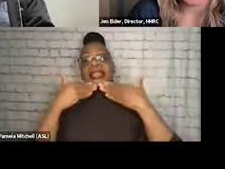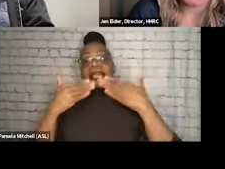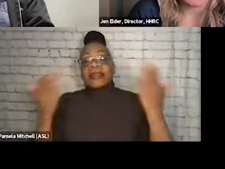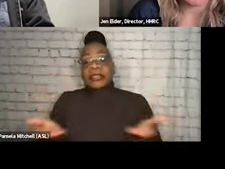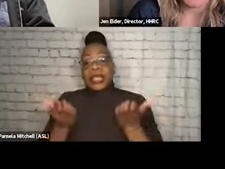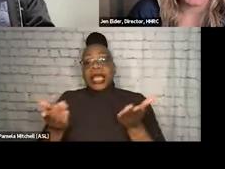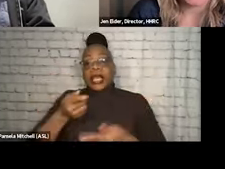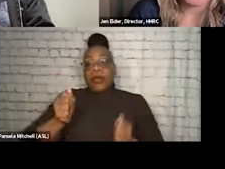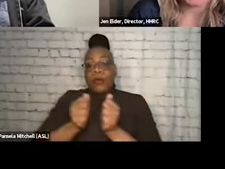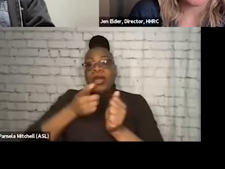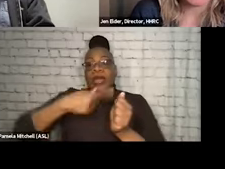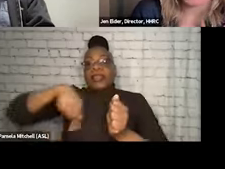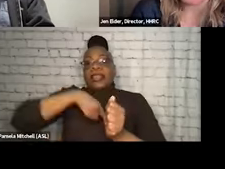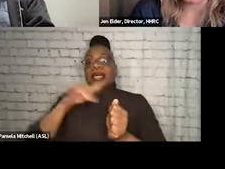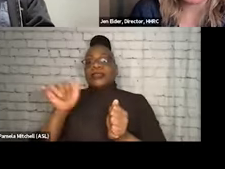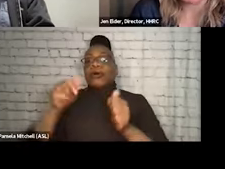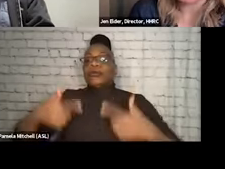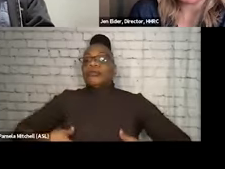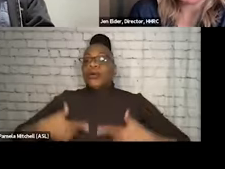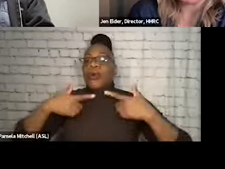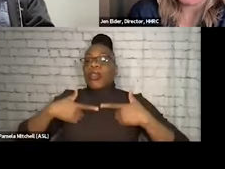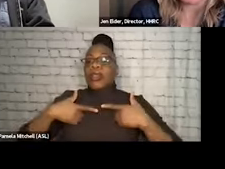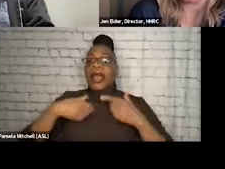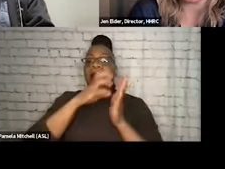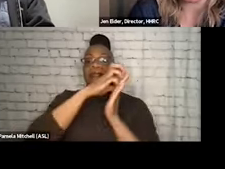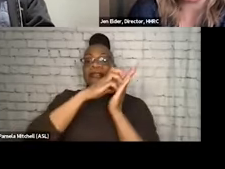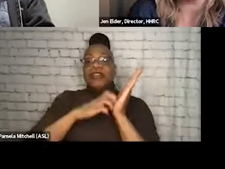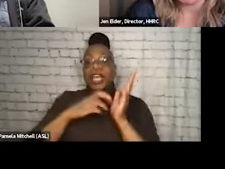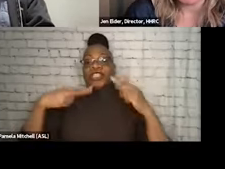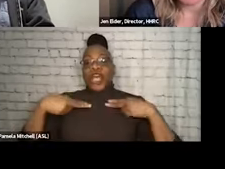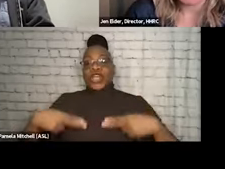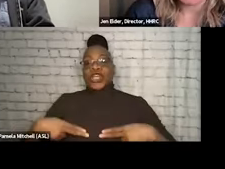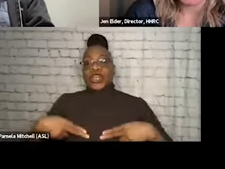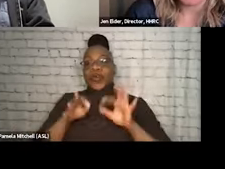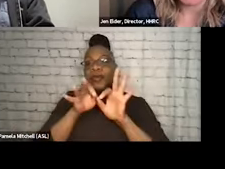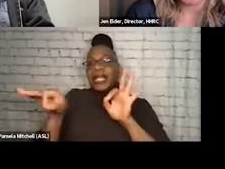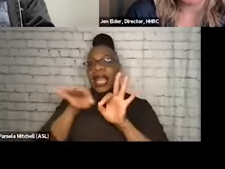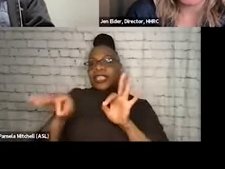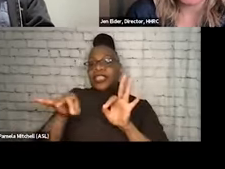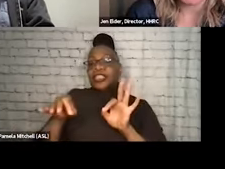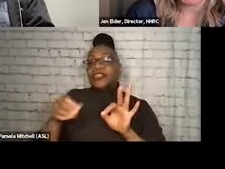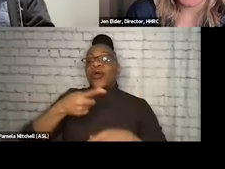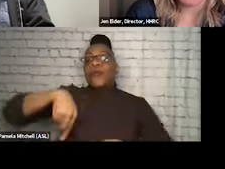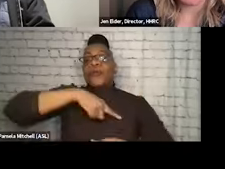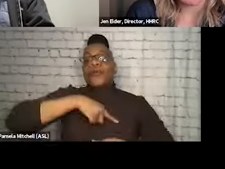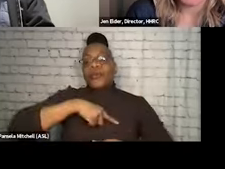We also have live transcription from a human captioner, so we appreciate them being here with us today as well.